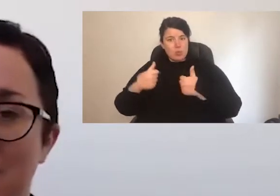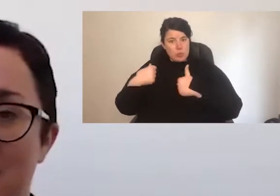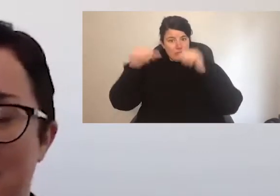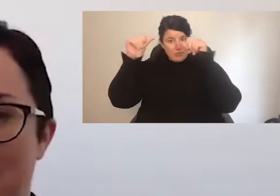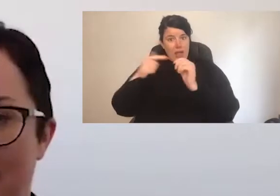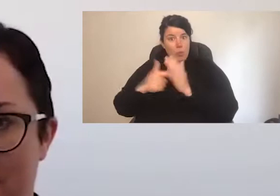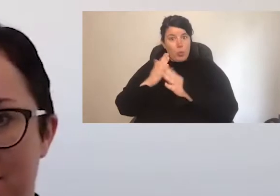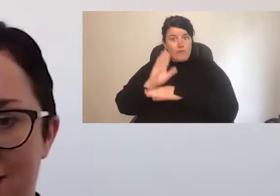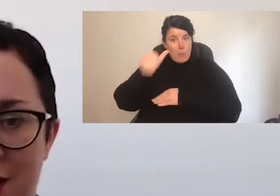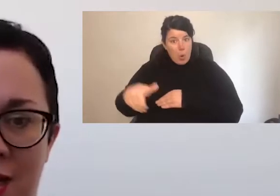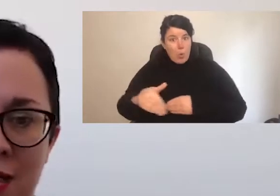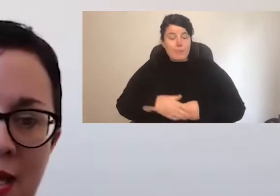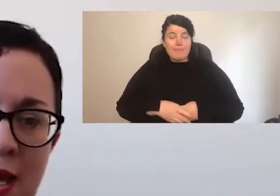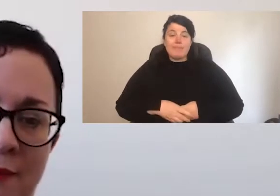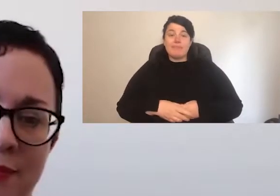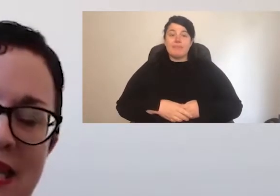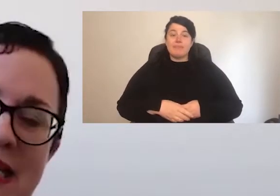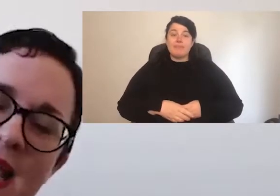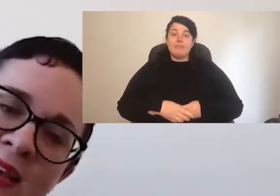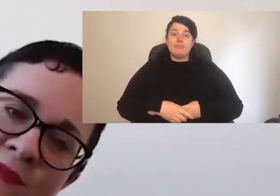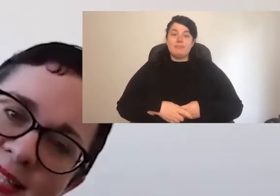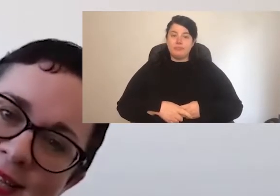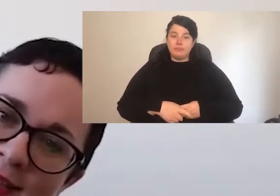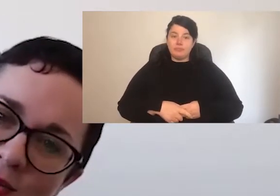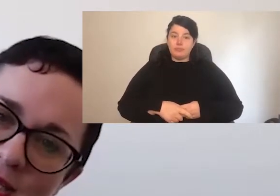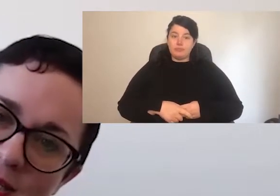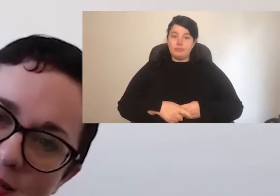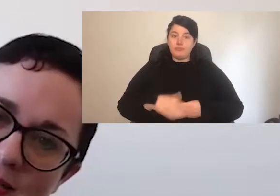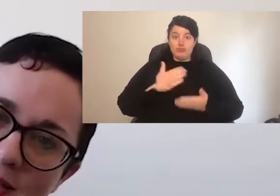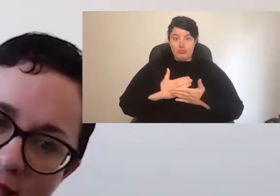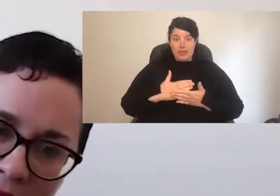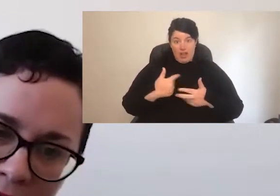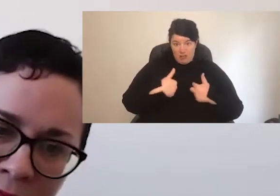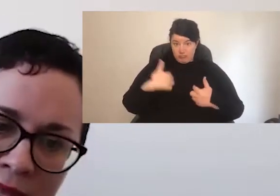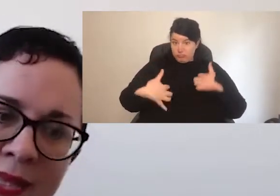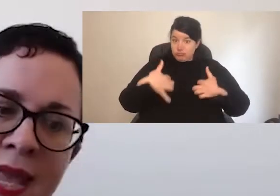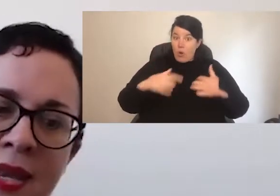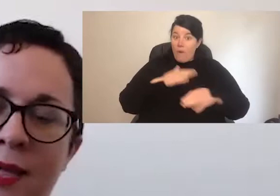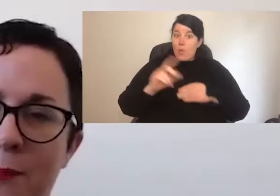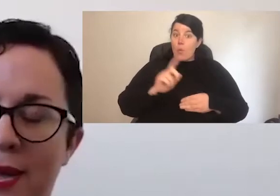The exciting thing, the thing I find most exciting, is that investing in those skills now can help our